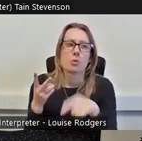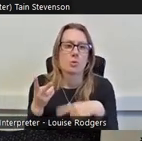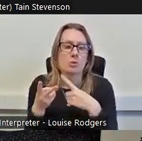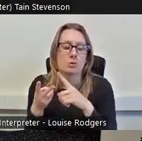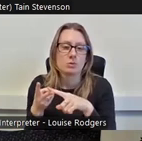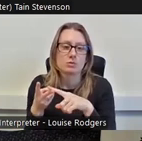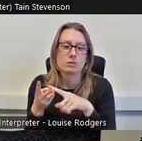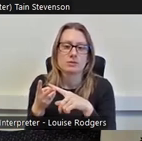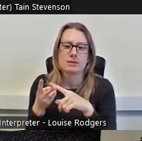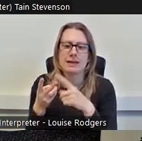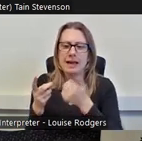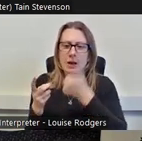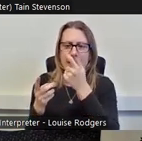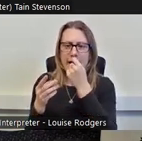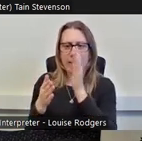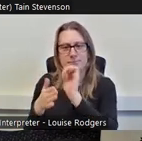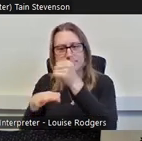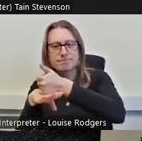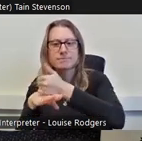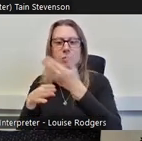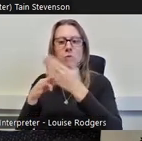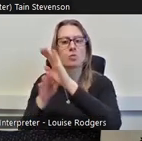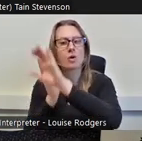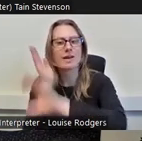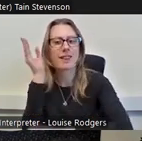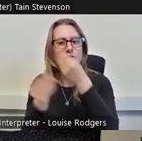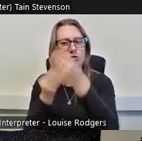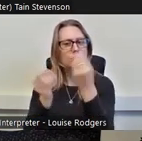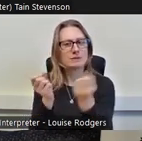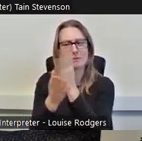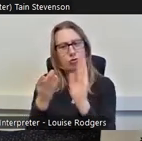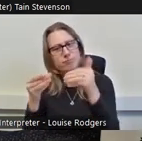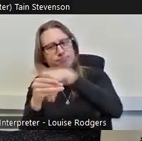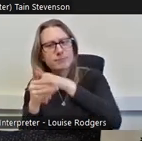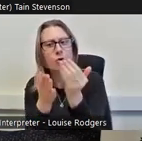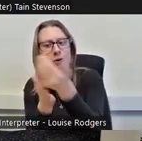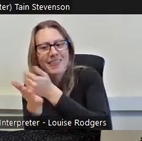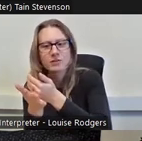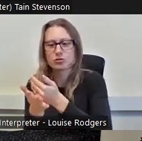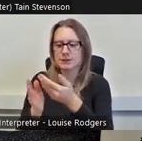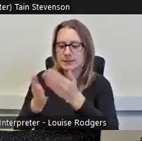instilling working class stories and collections and interpreting them, and how they can